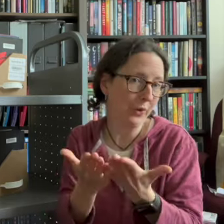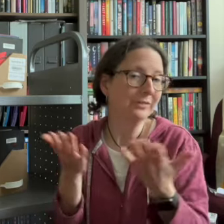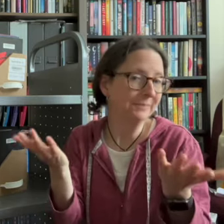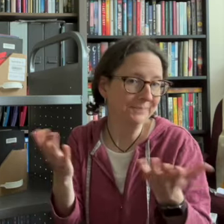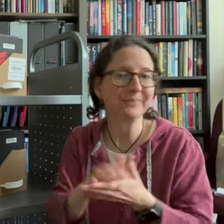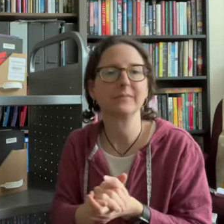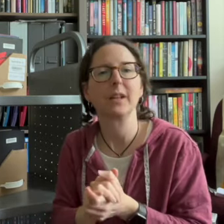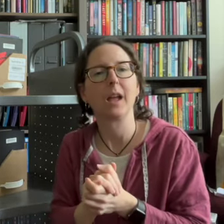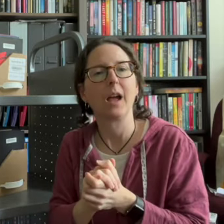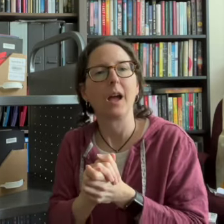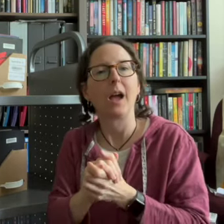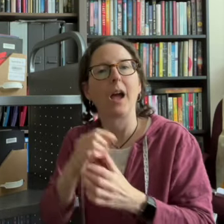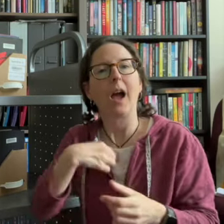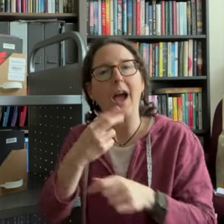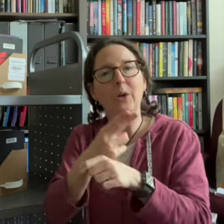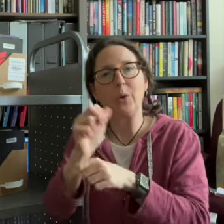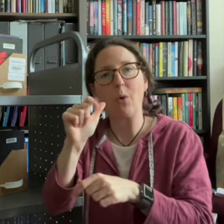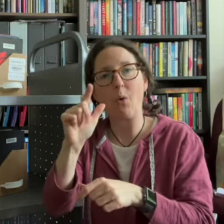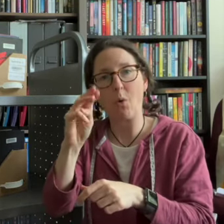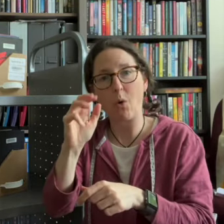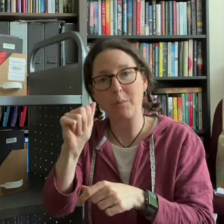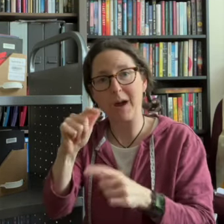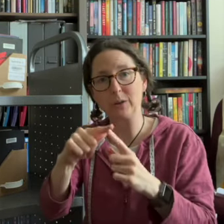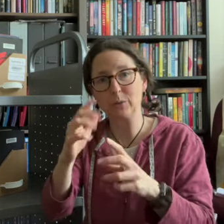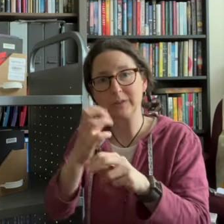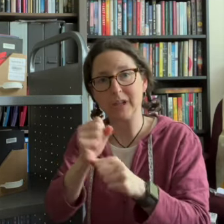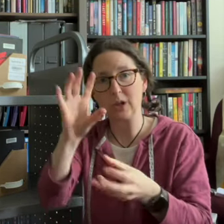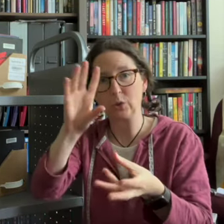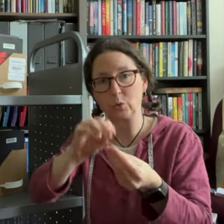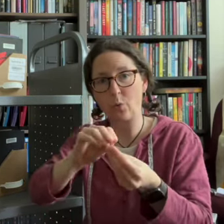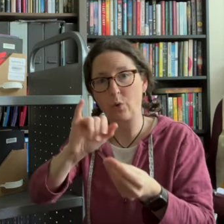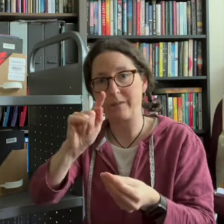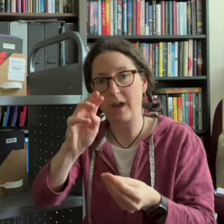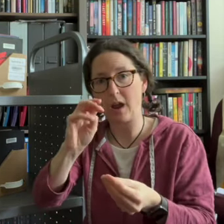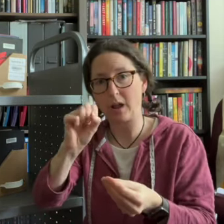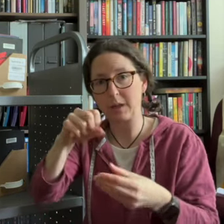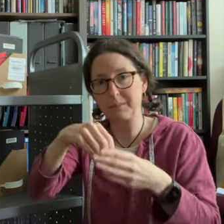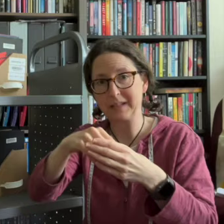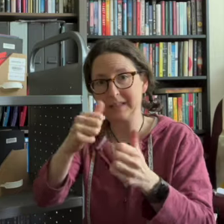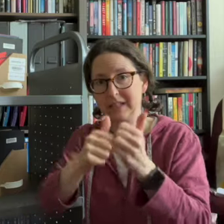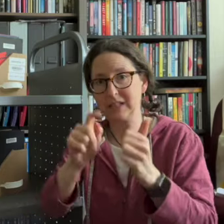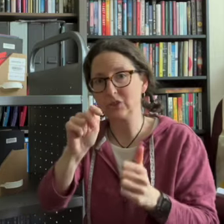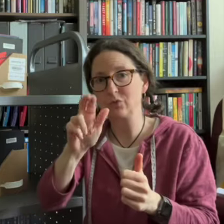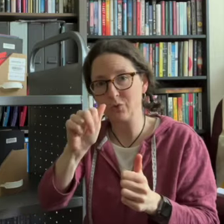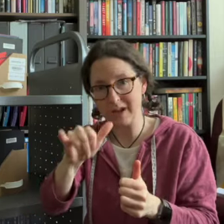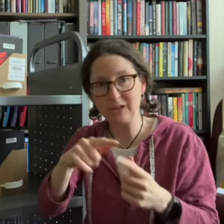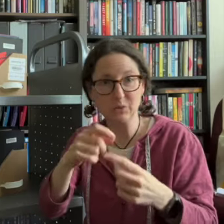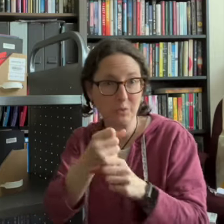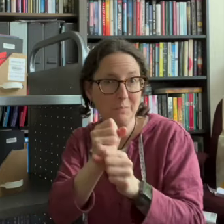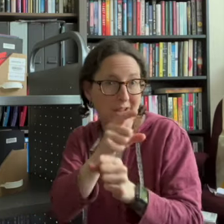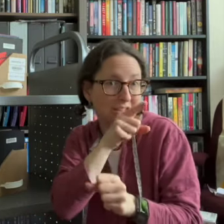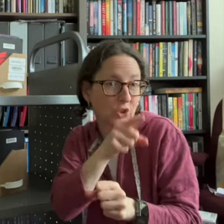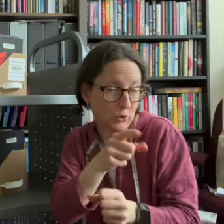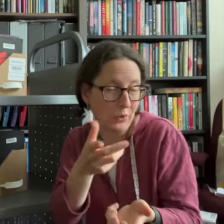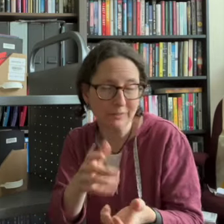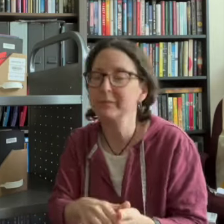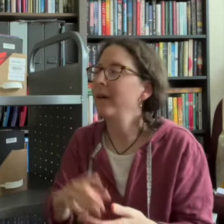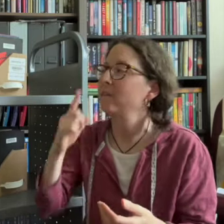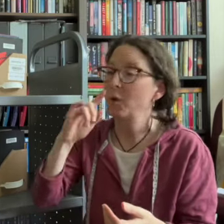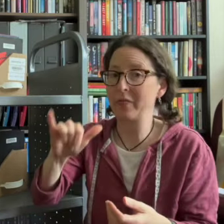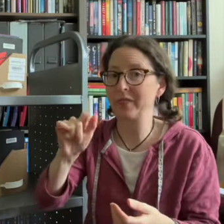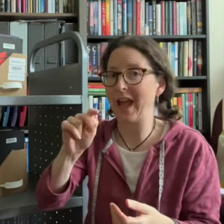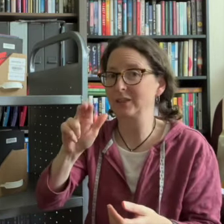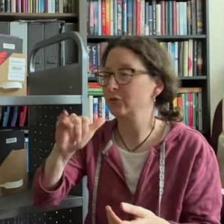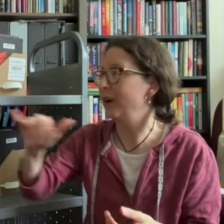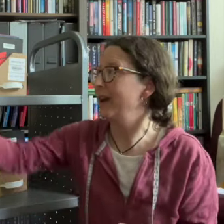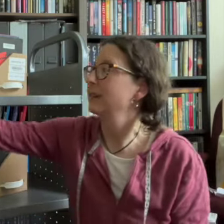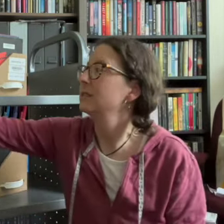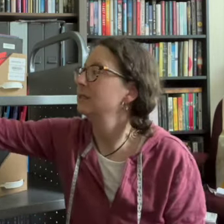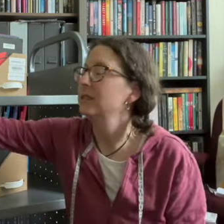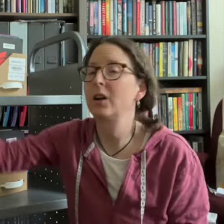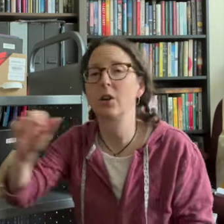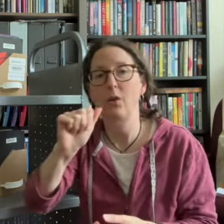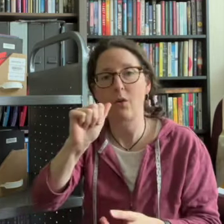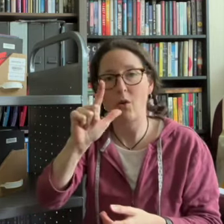that means new books i use alma to get the total of items in each tray to make sure for this tray